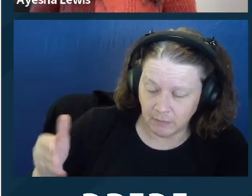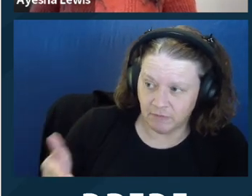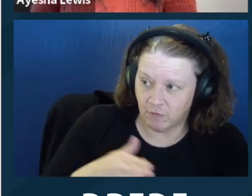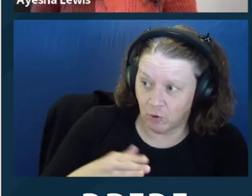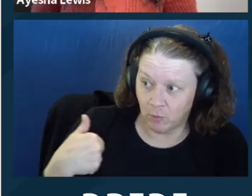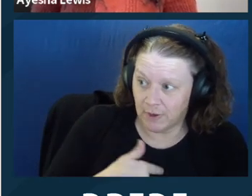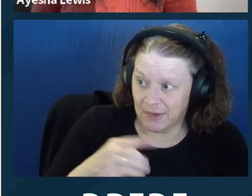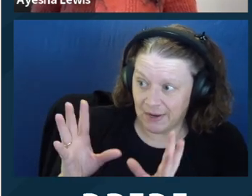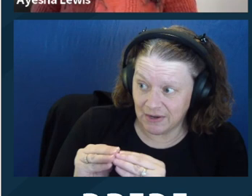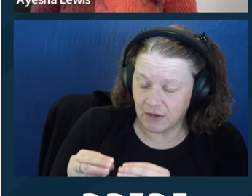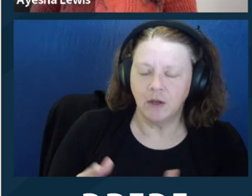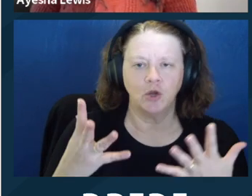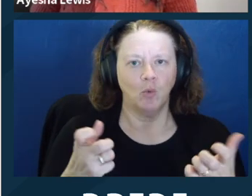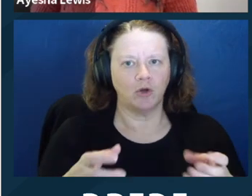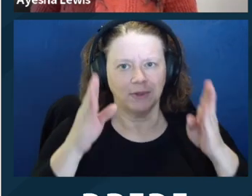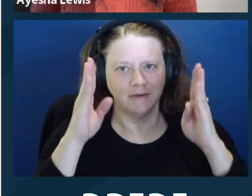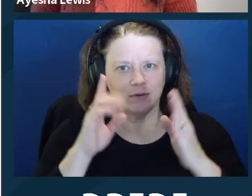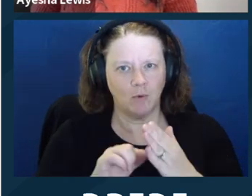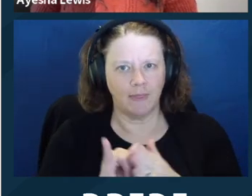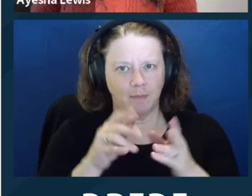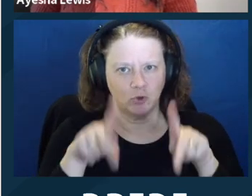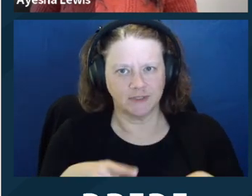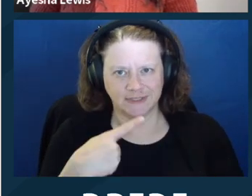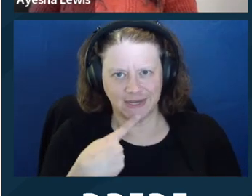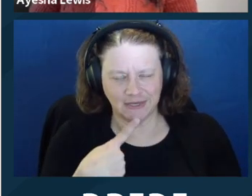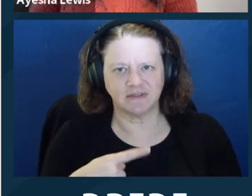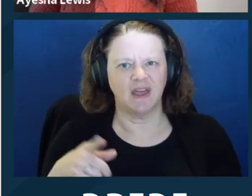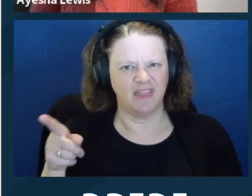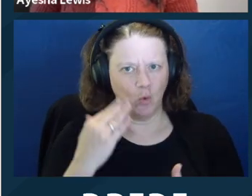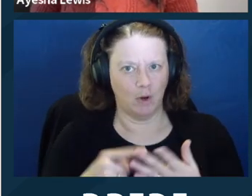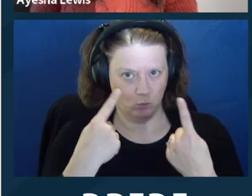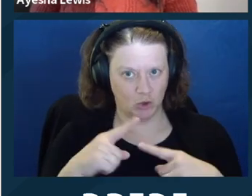to get good accommodations, so you can take, I'm not sure seriously and try to brain storm